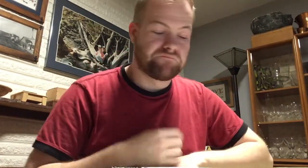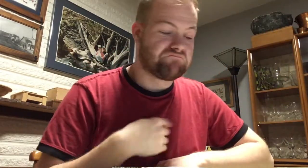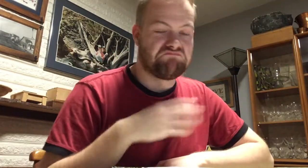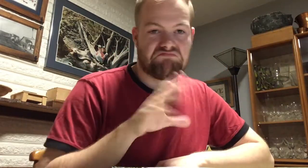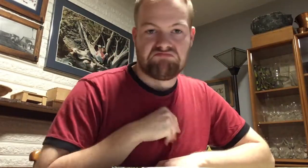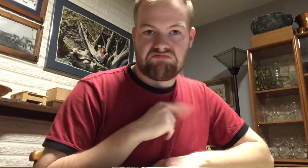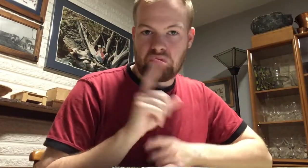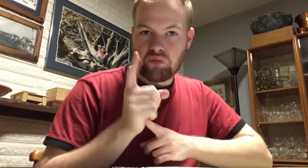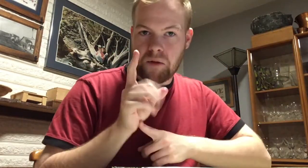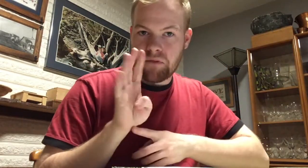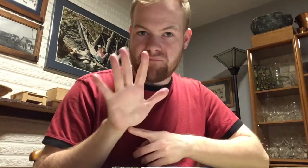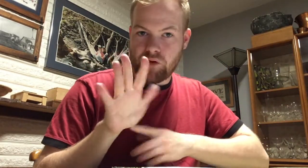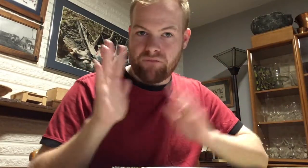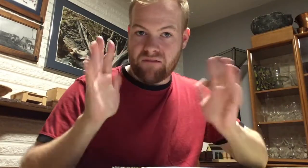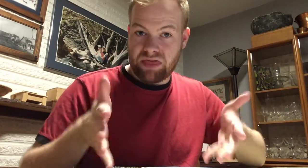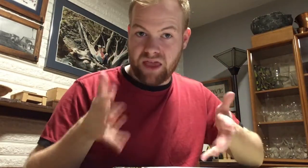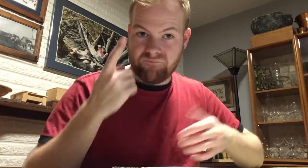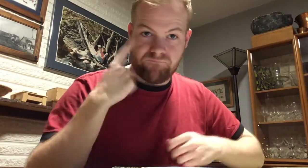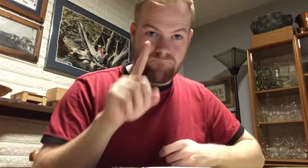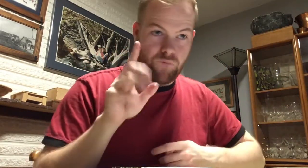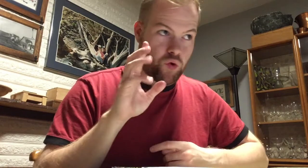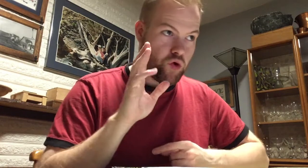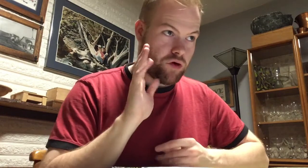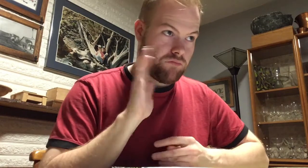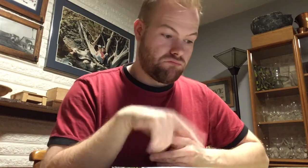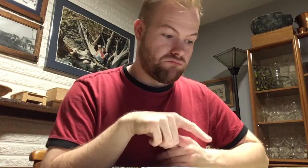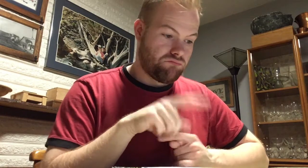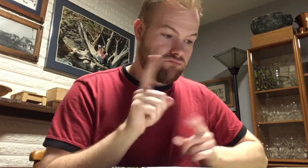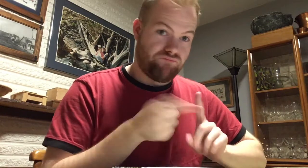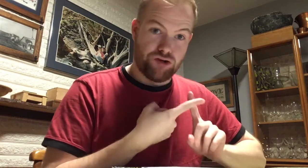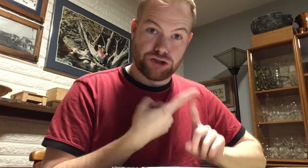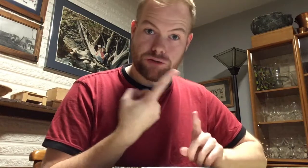I’ll take it, 1:45 minutes left for the first one.